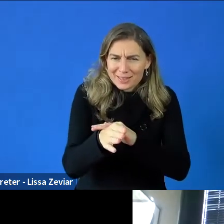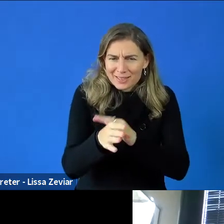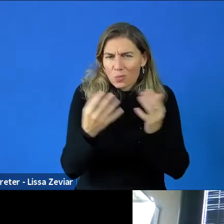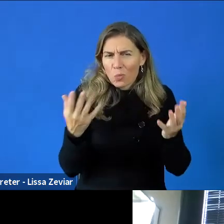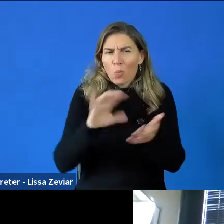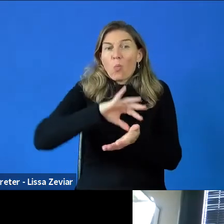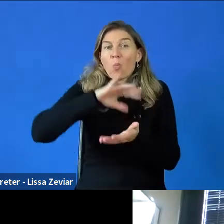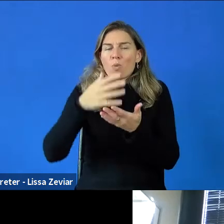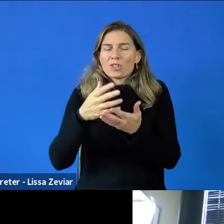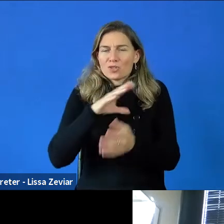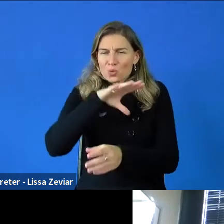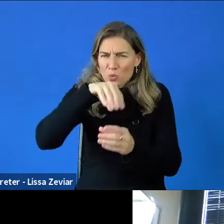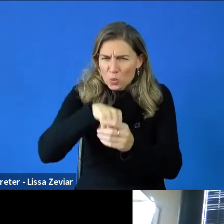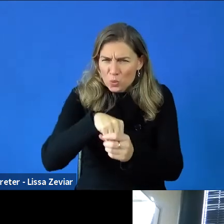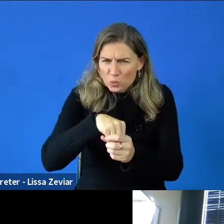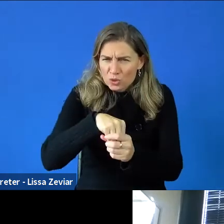Is there any indication of that?